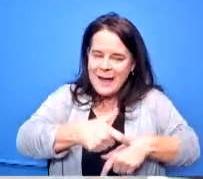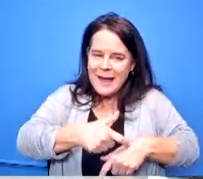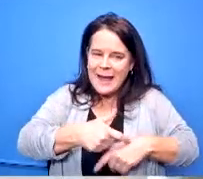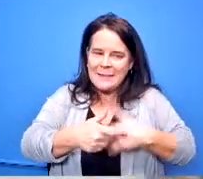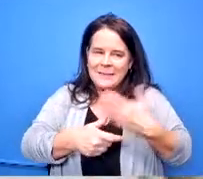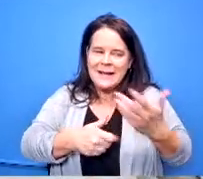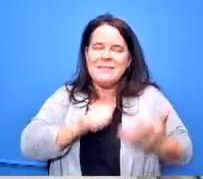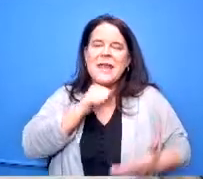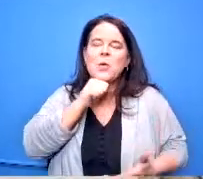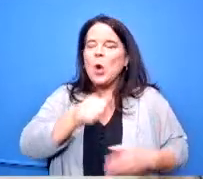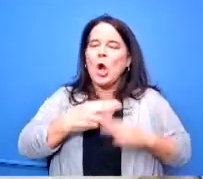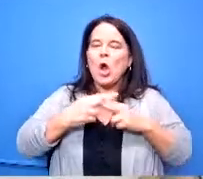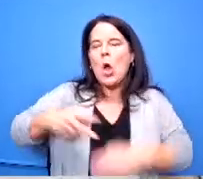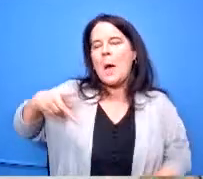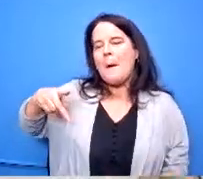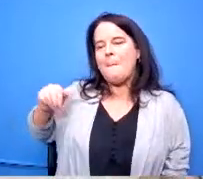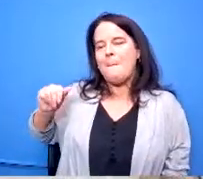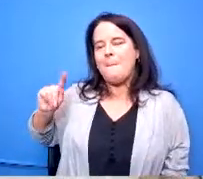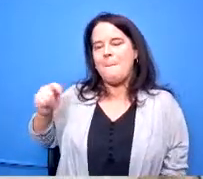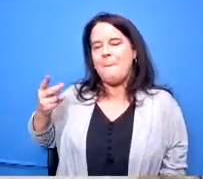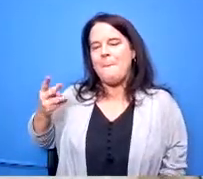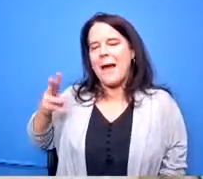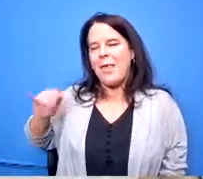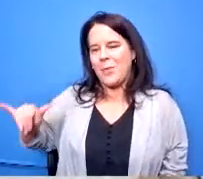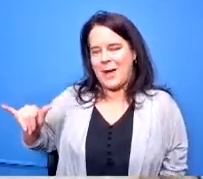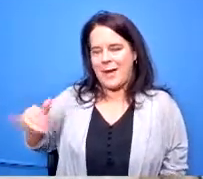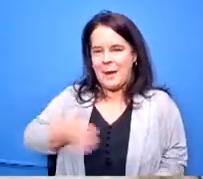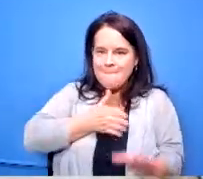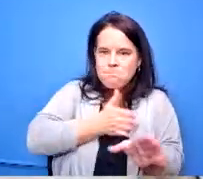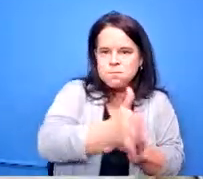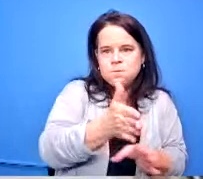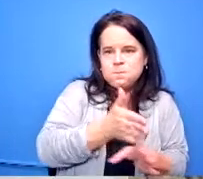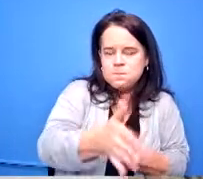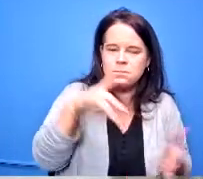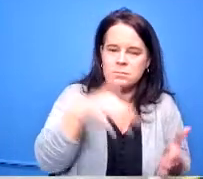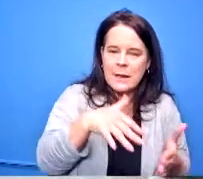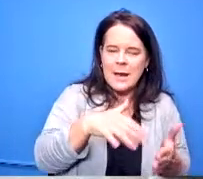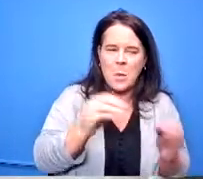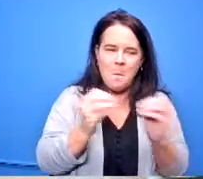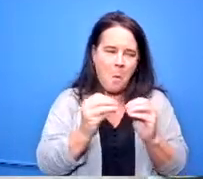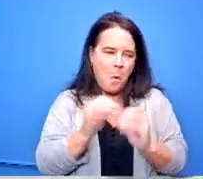were the courses were being treated like electives and the teachers were saying i don't really have a